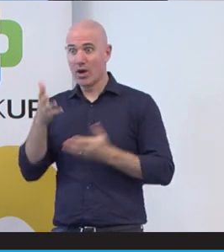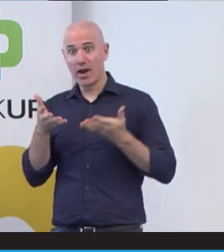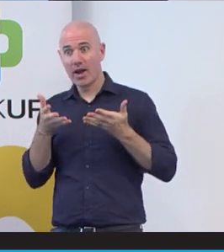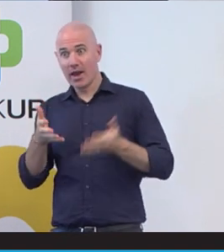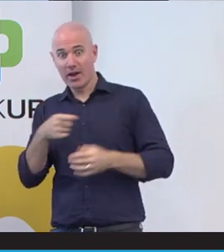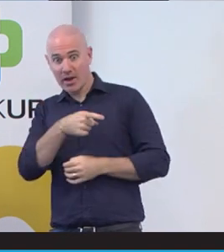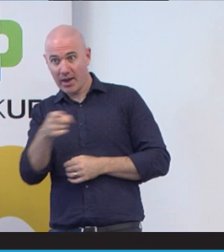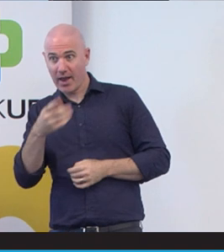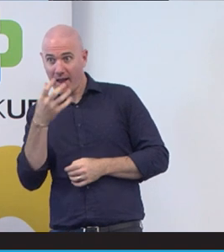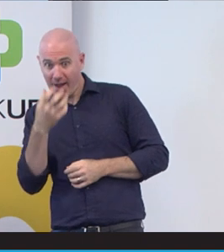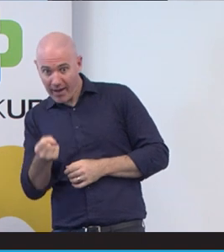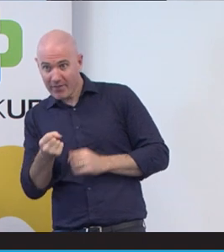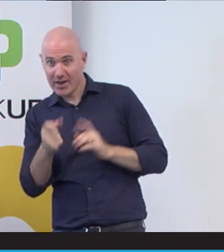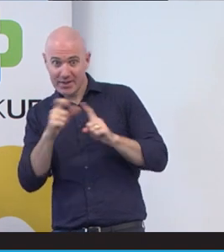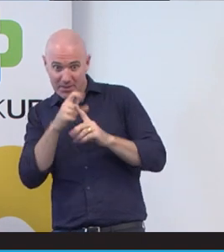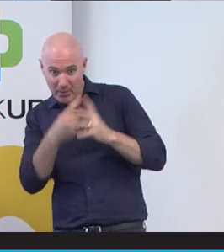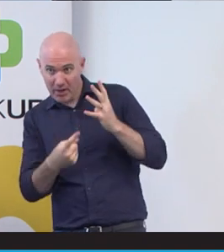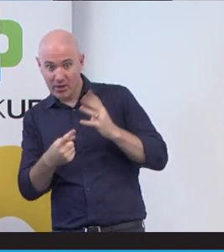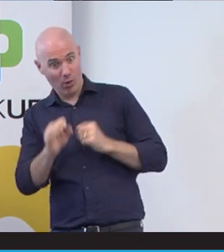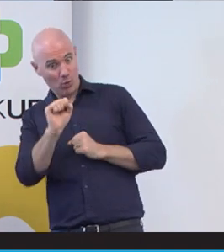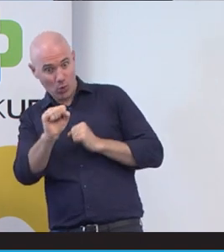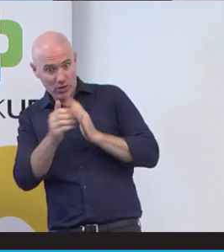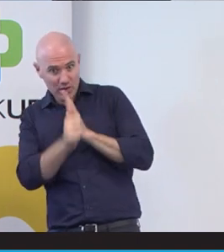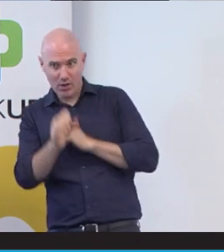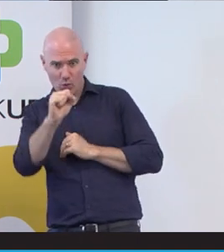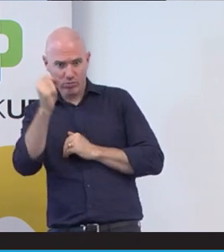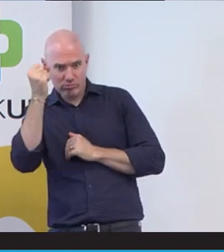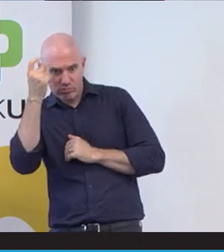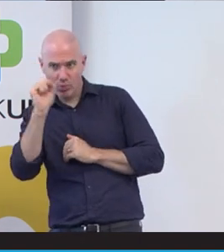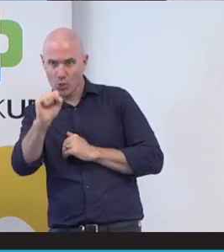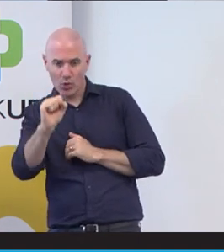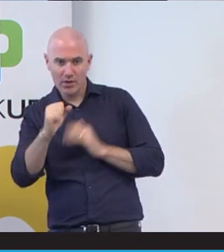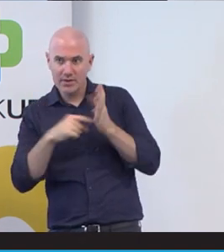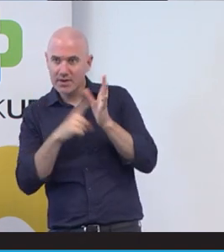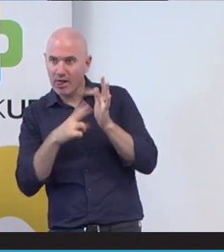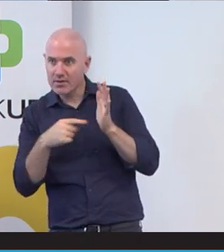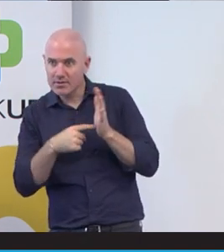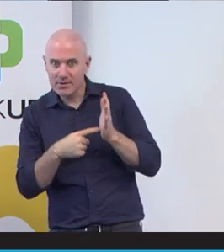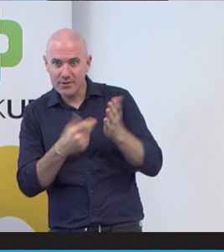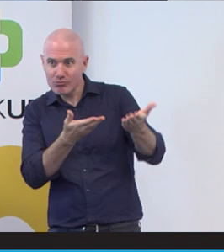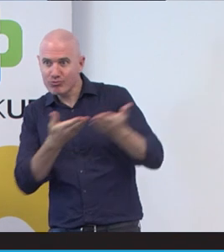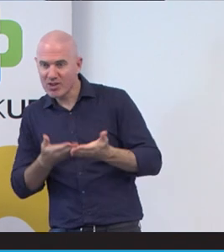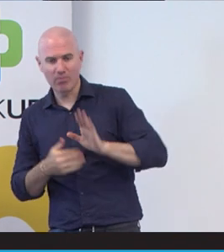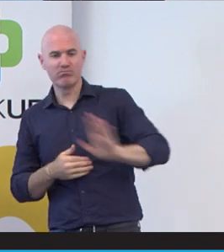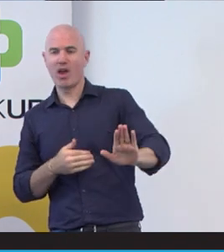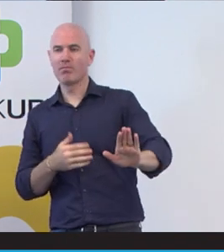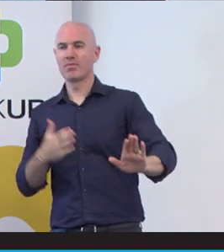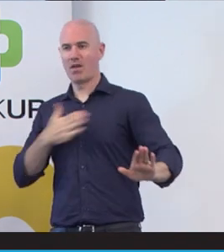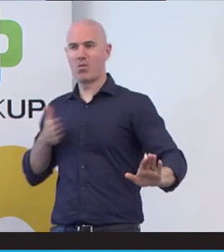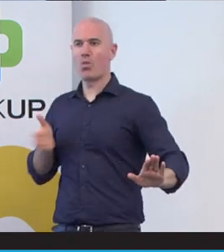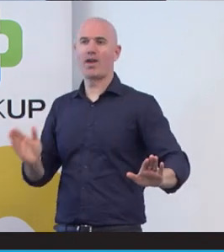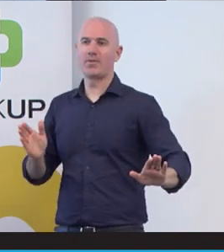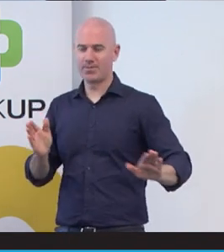talent everything had to be the bosses way and unfortunately I had been a big